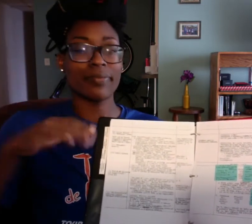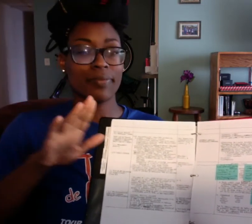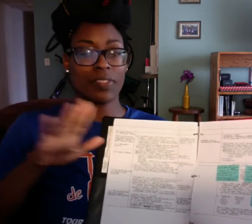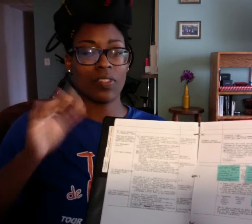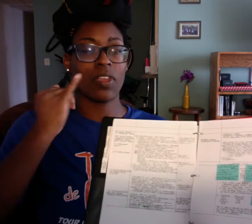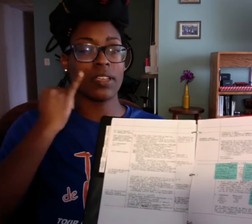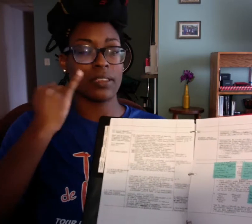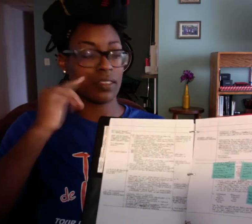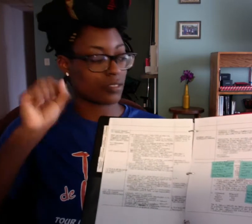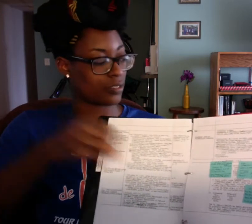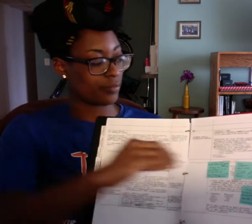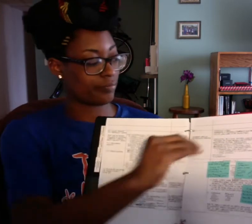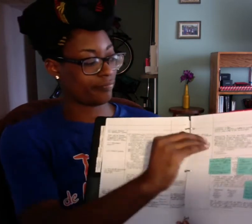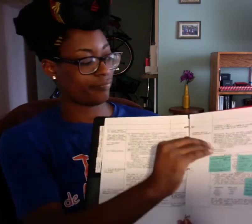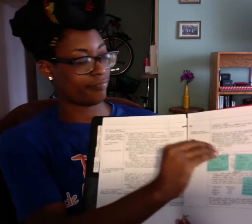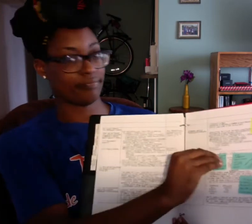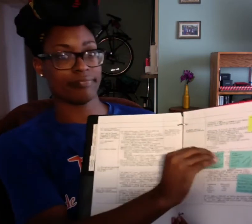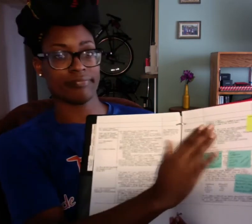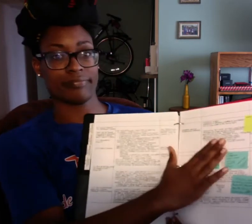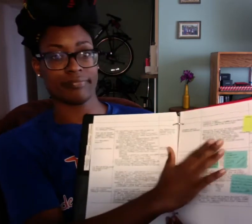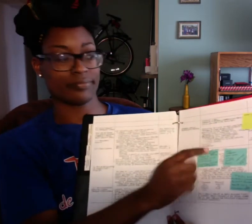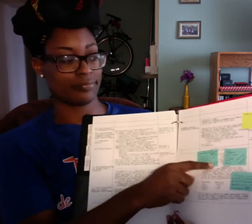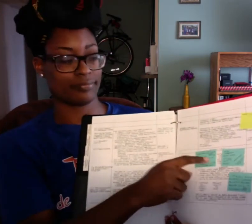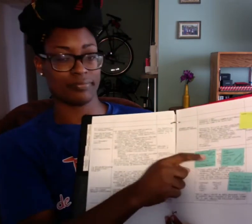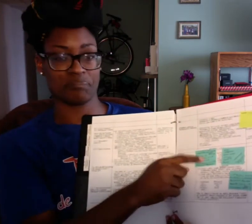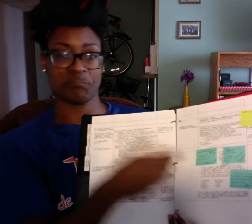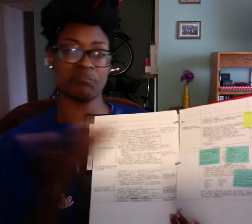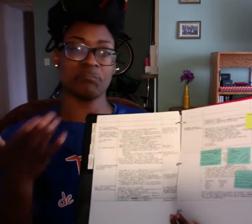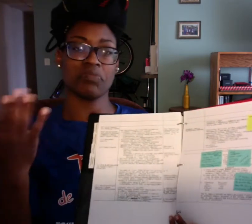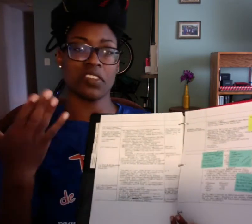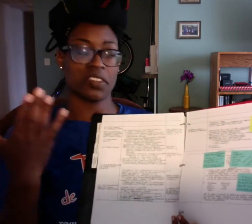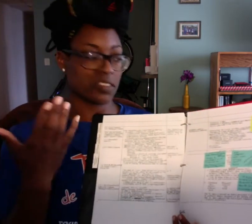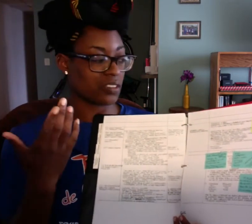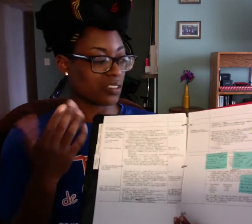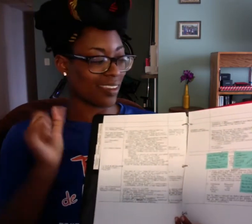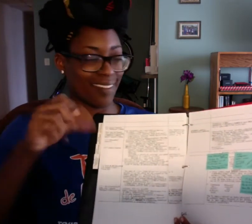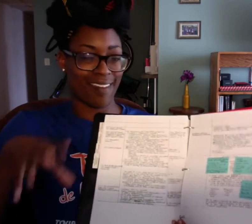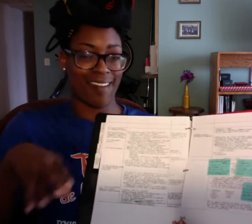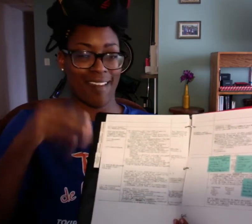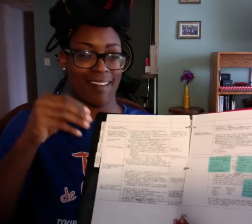It'll be easier to place them on sticky notes here.